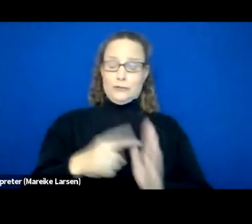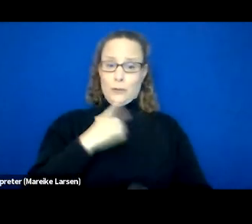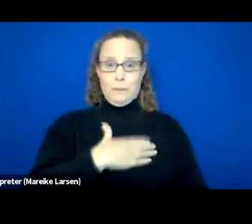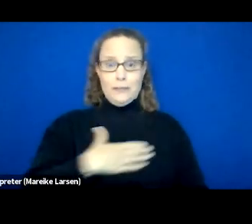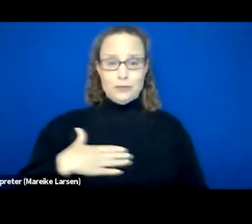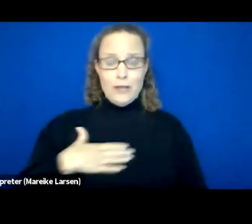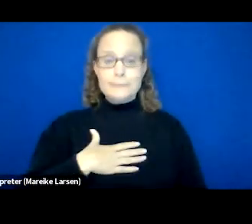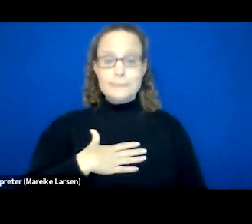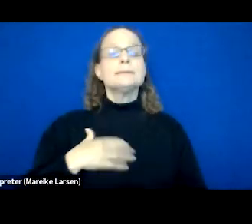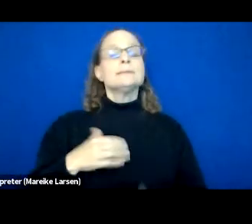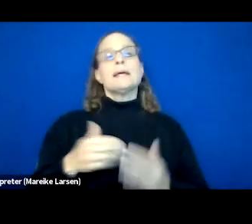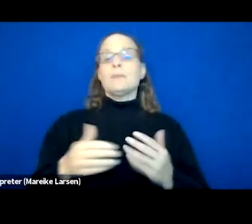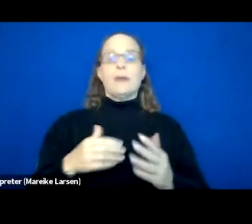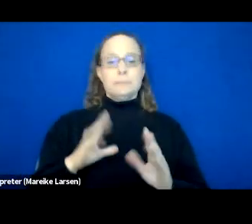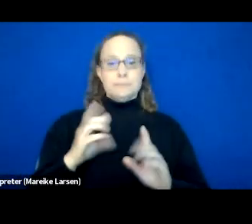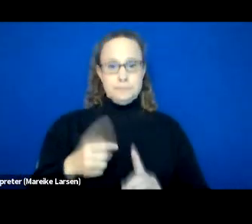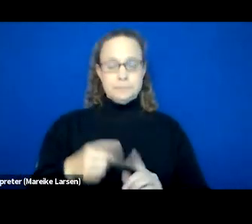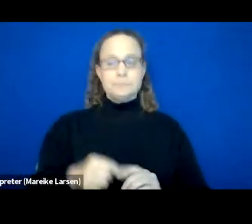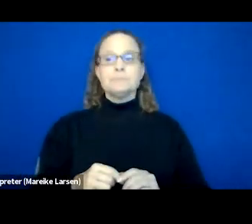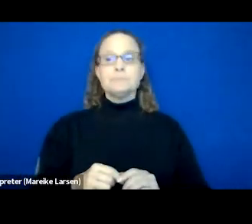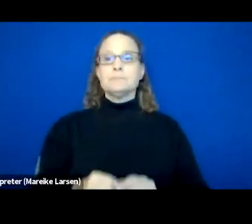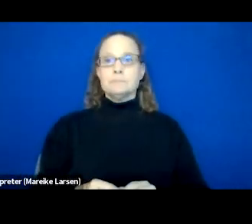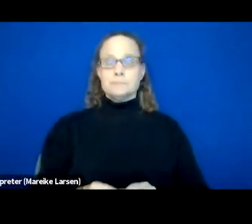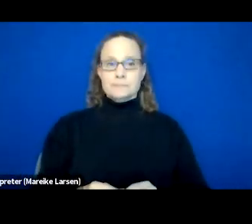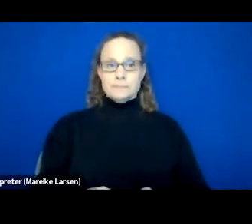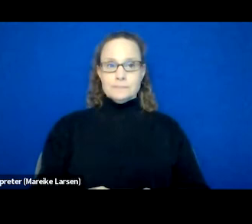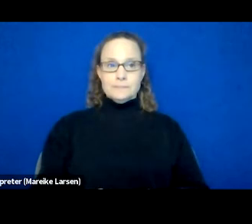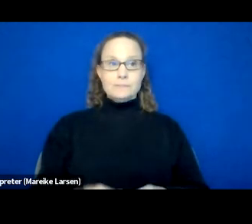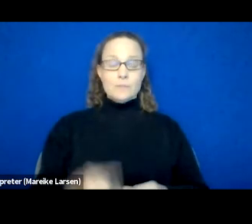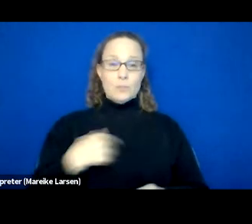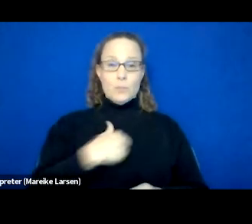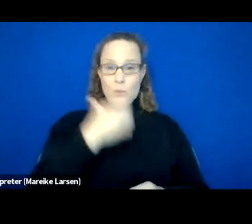All that being said, we know here that at Miracles Club,